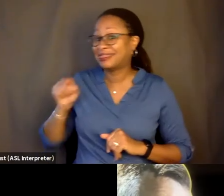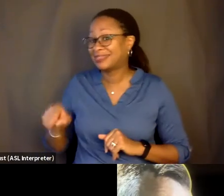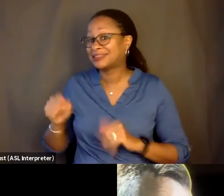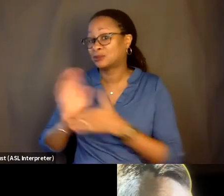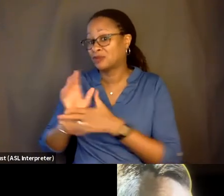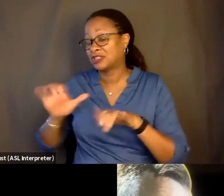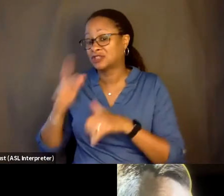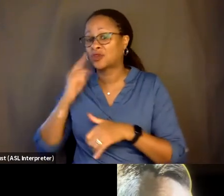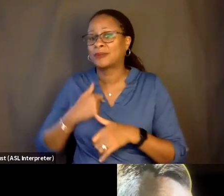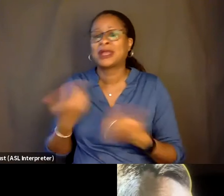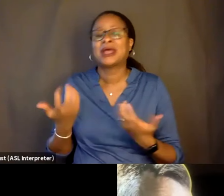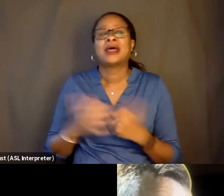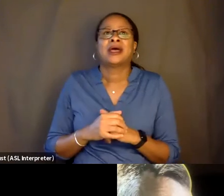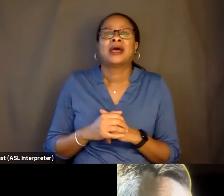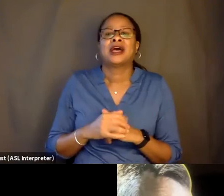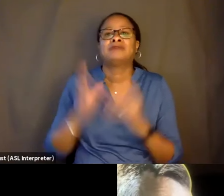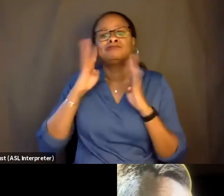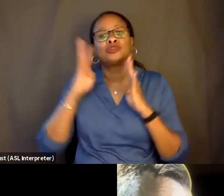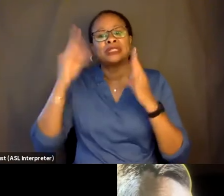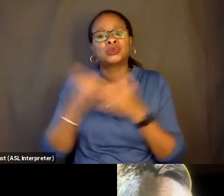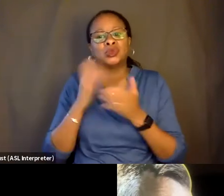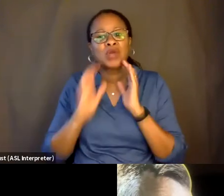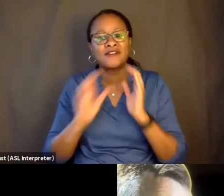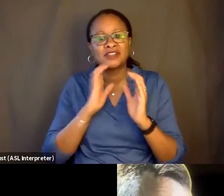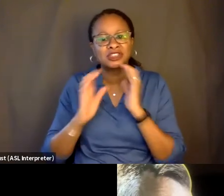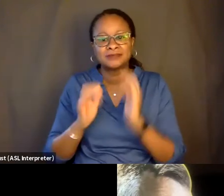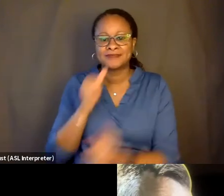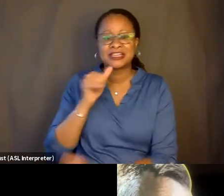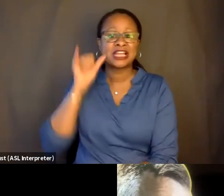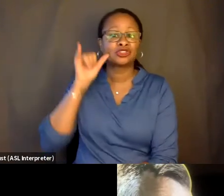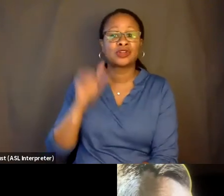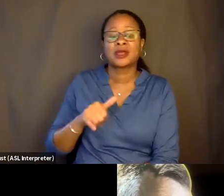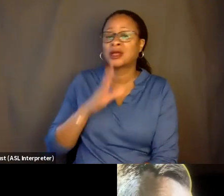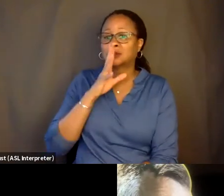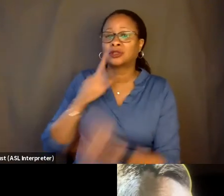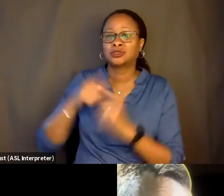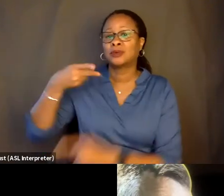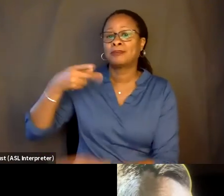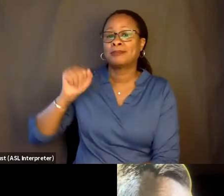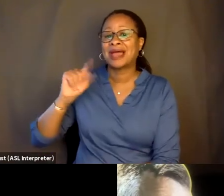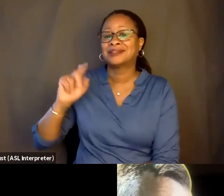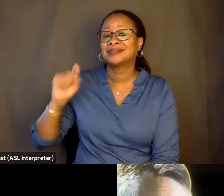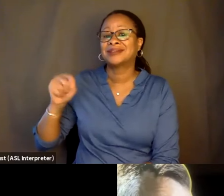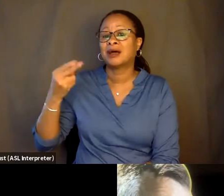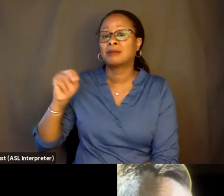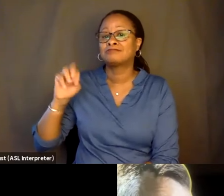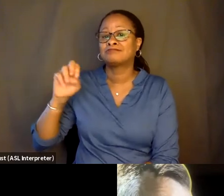of creates new conversations. So yesterday I was talking to Pat Thompson of "American Cinematographer." And she said, you know, in 2016, you